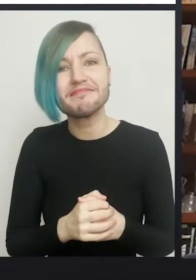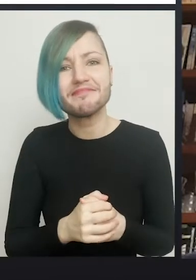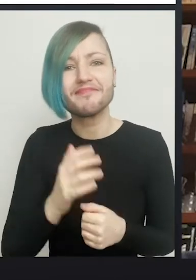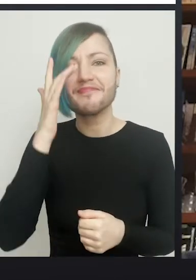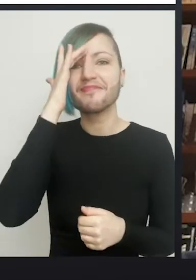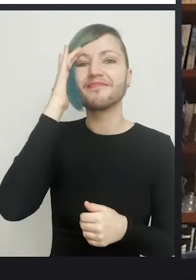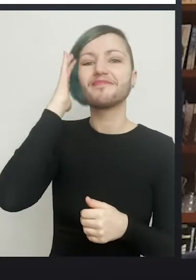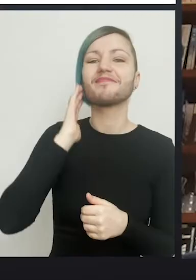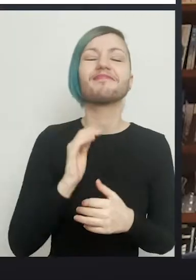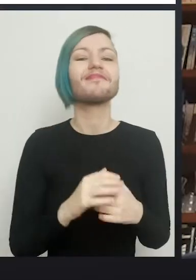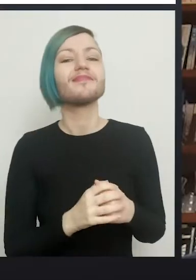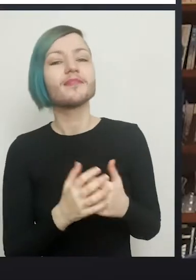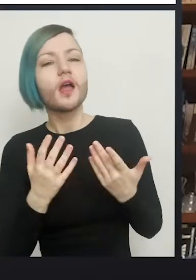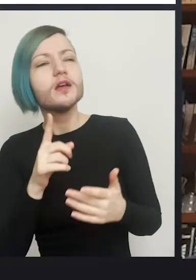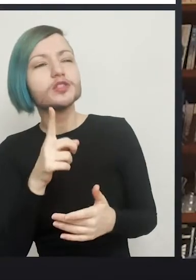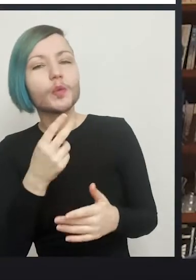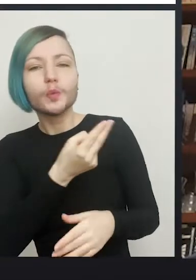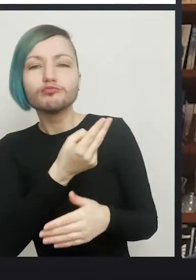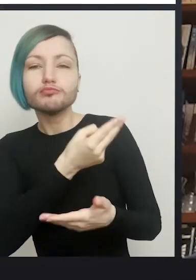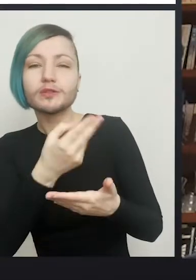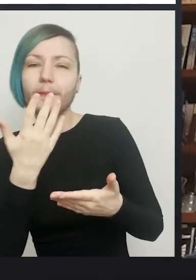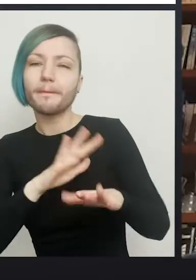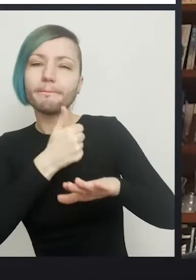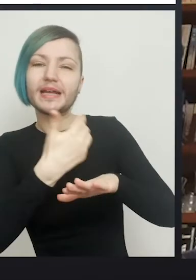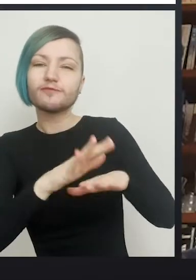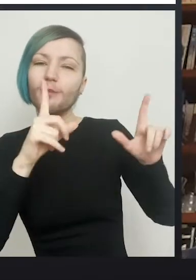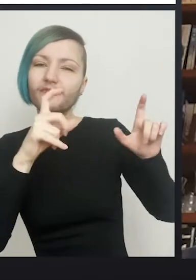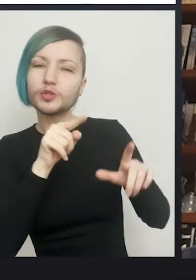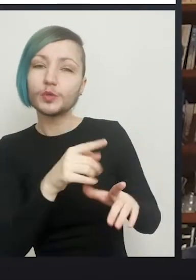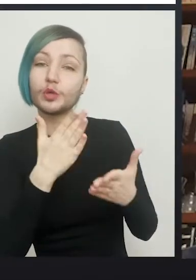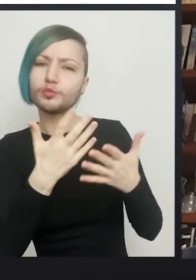Obviously they're illustrations of photographs, aren't they, so they're quite technical in their